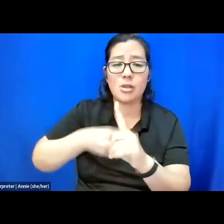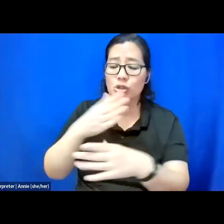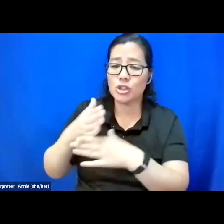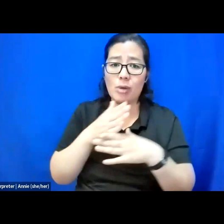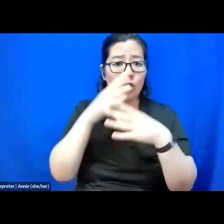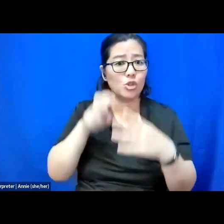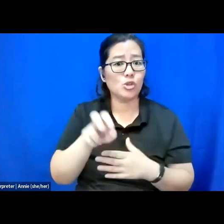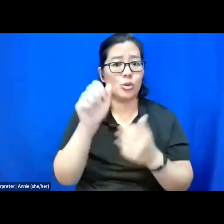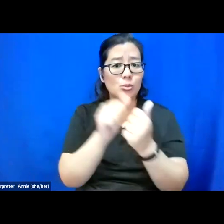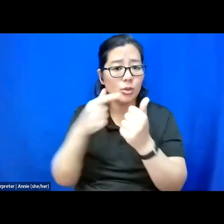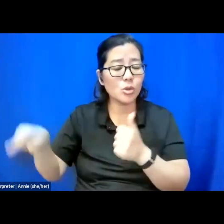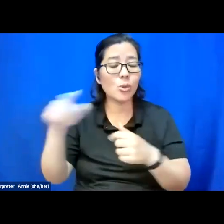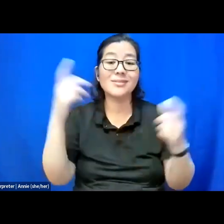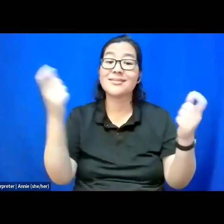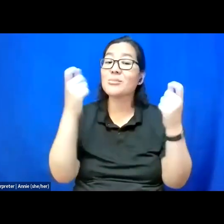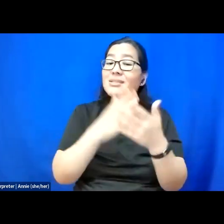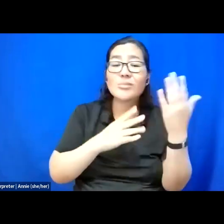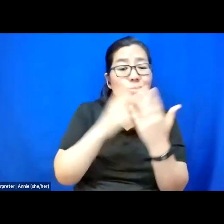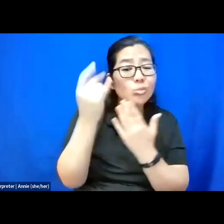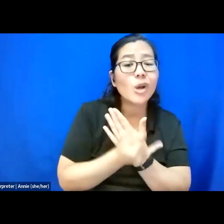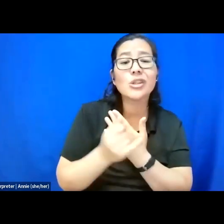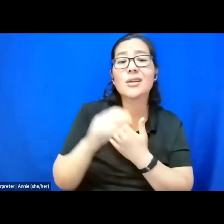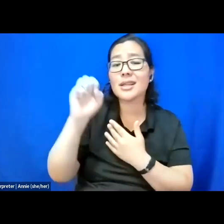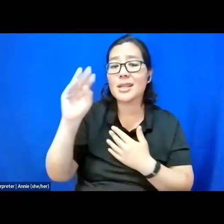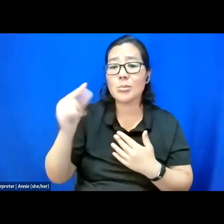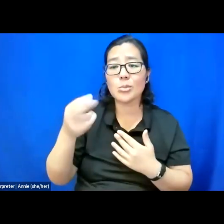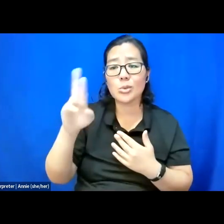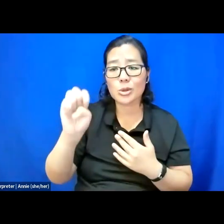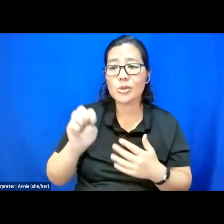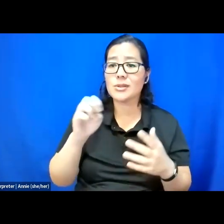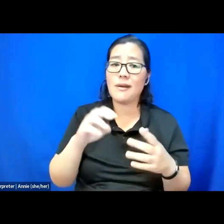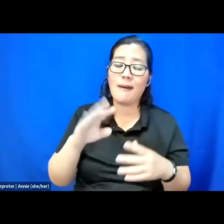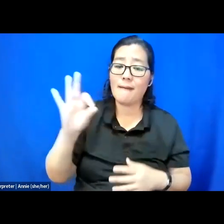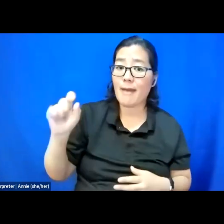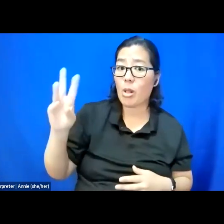celebrating some of the projects the Emerge Fellows have been working on and the community